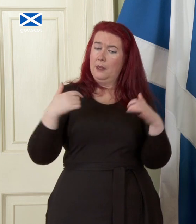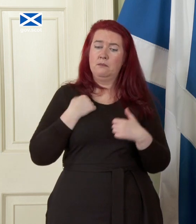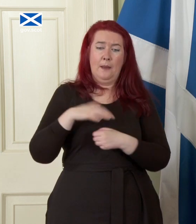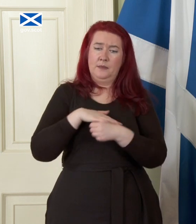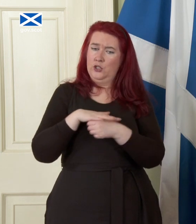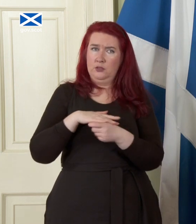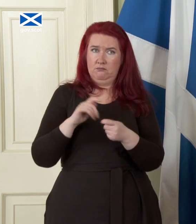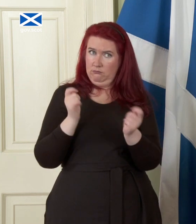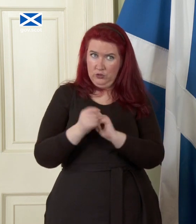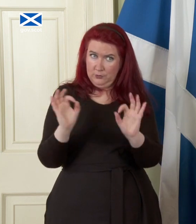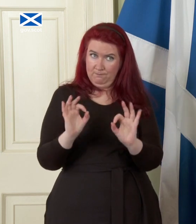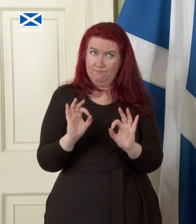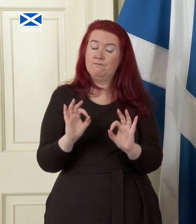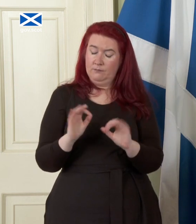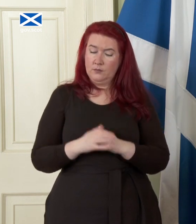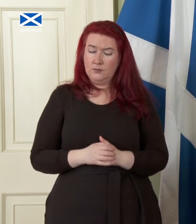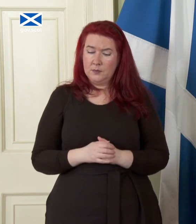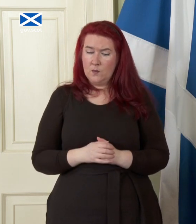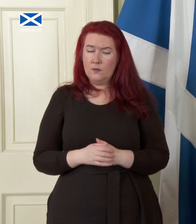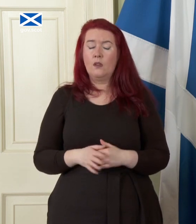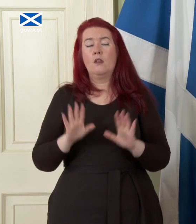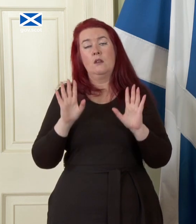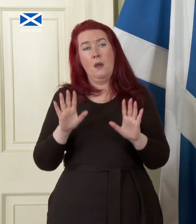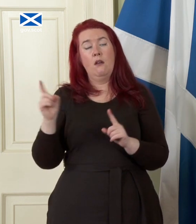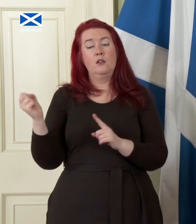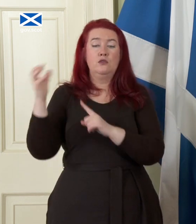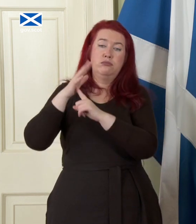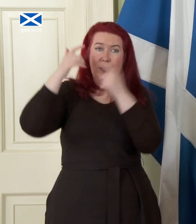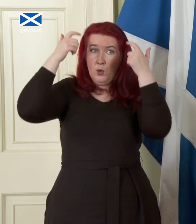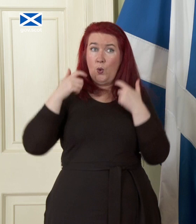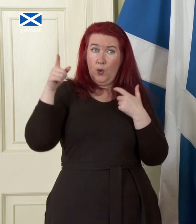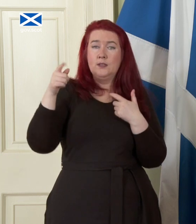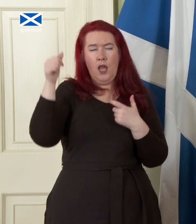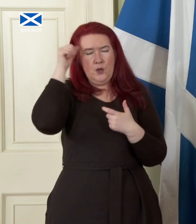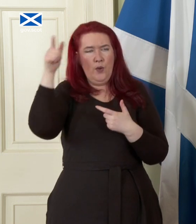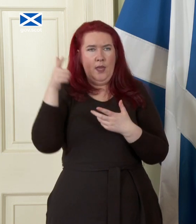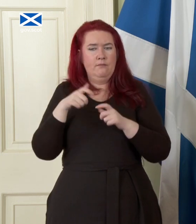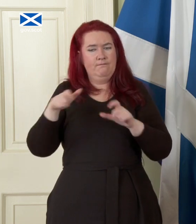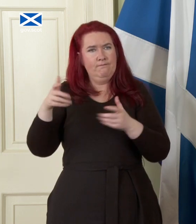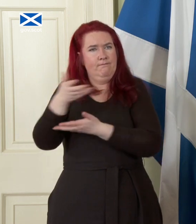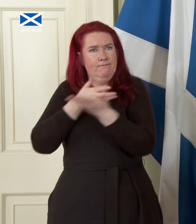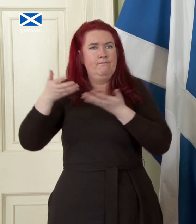be clear on that that said you know the Supreme Court is currently considering its judgment